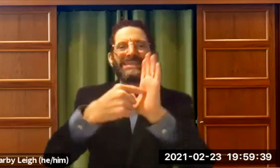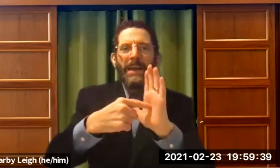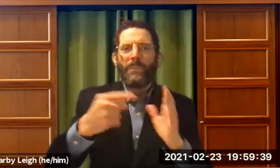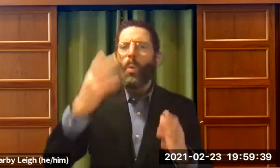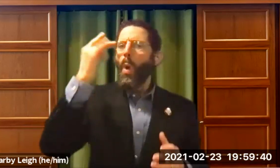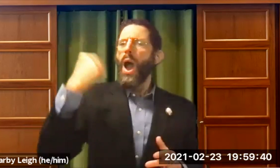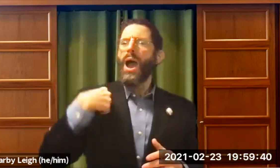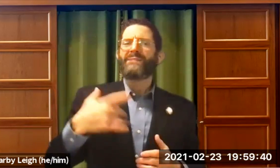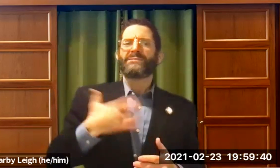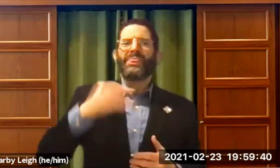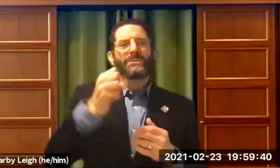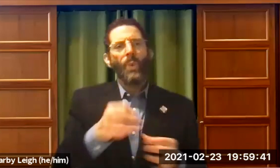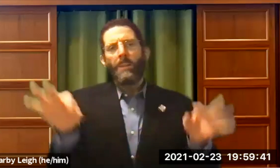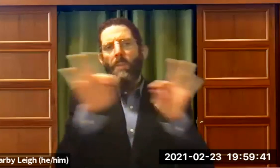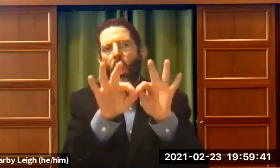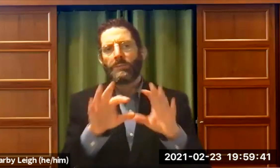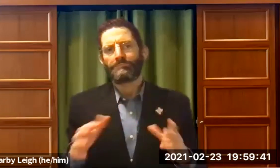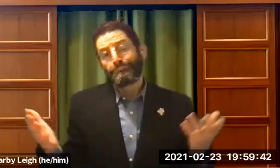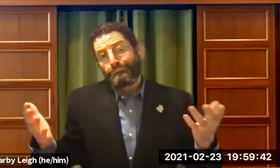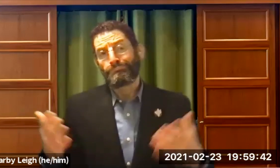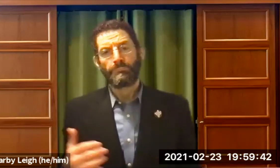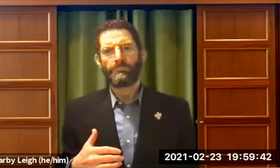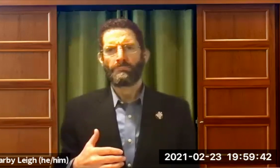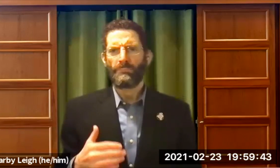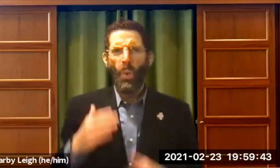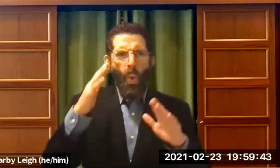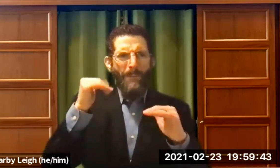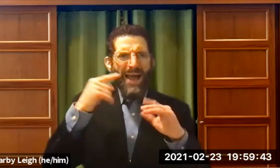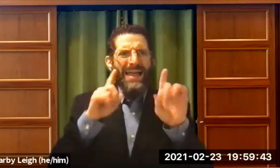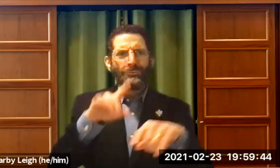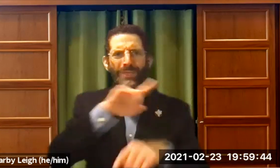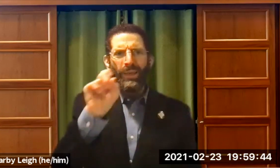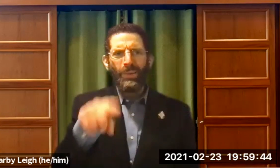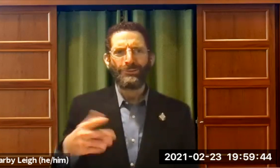like to teach. I want to lead by example. That's what I think is really important.